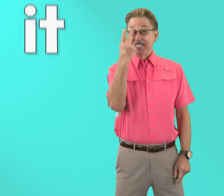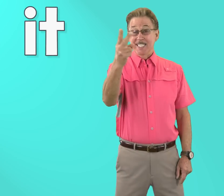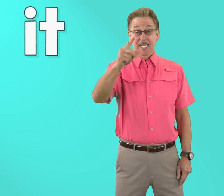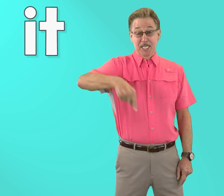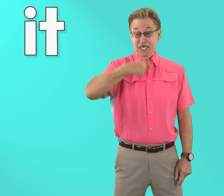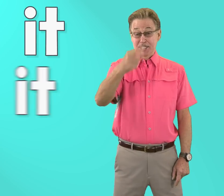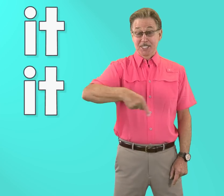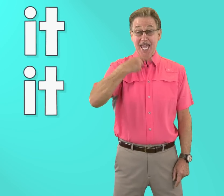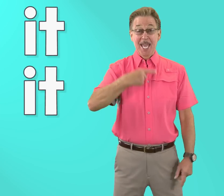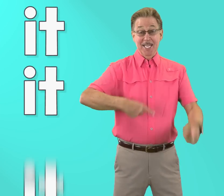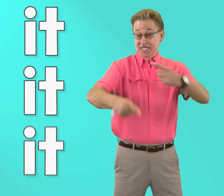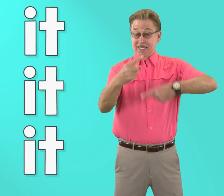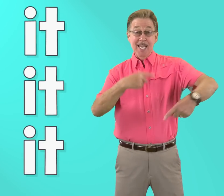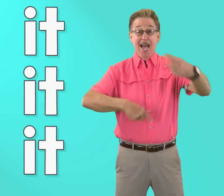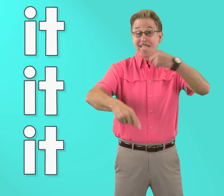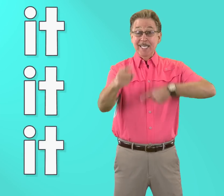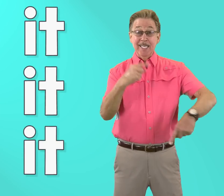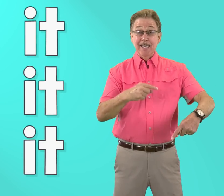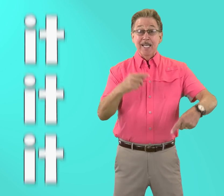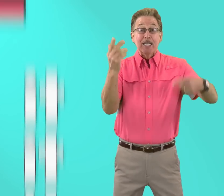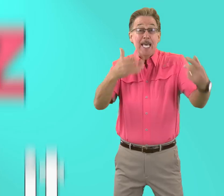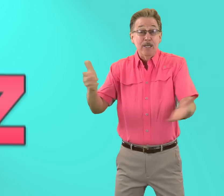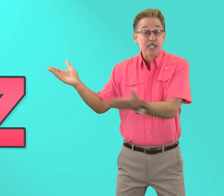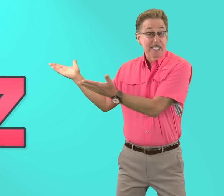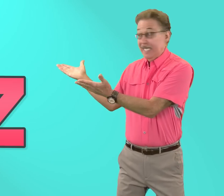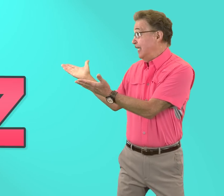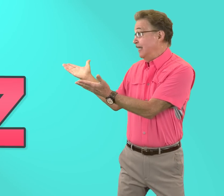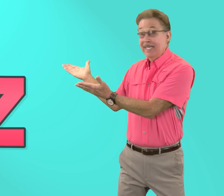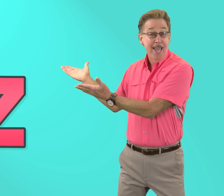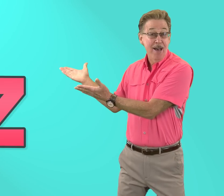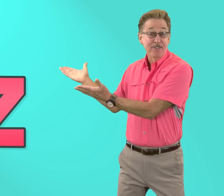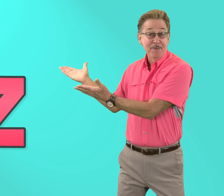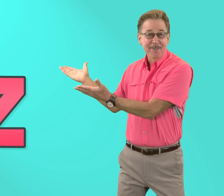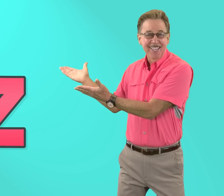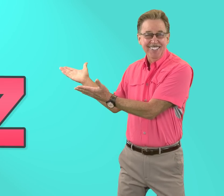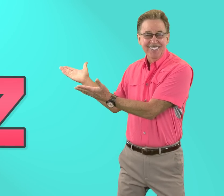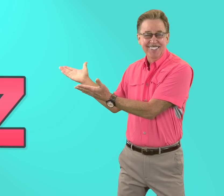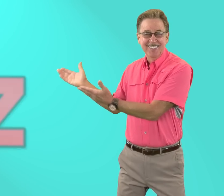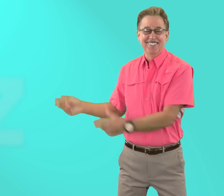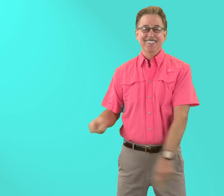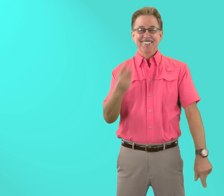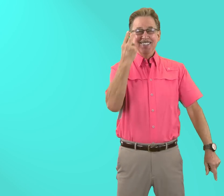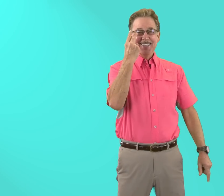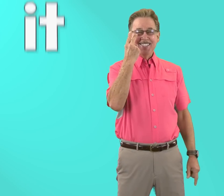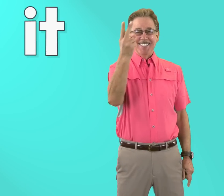See it, Say it, Sign it Letter Z z in the alphabet